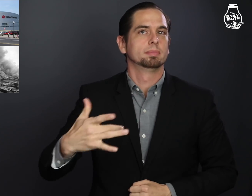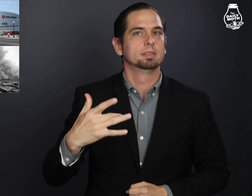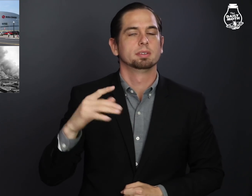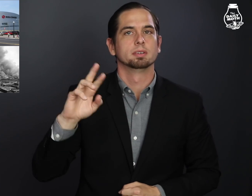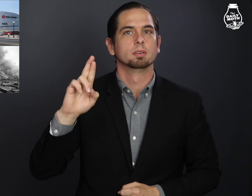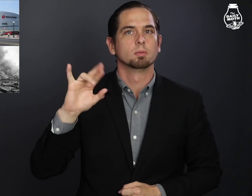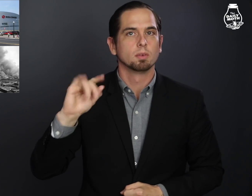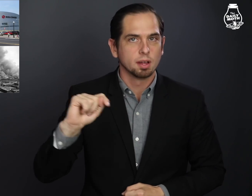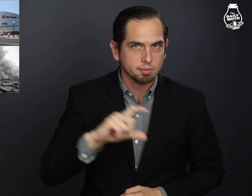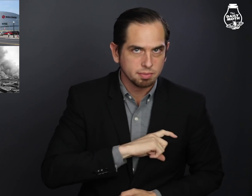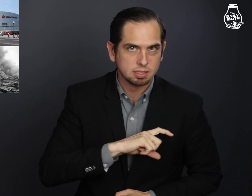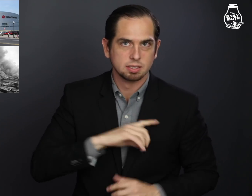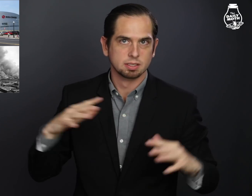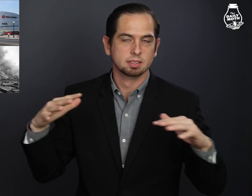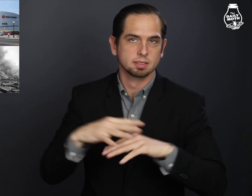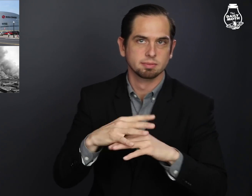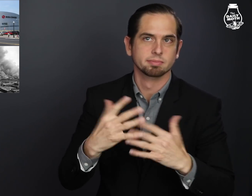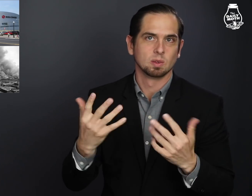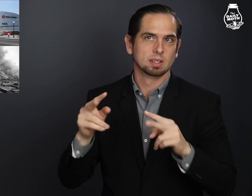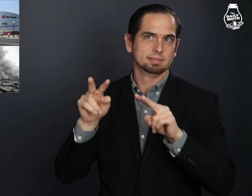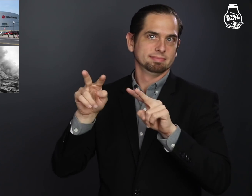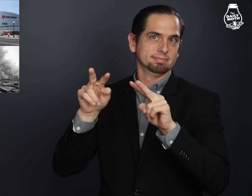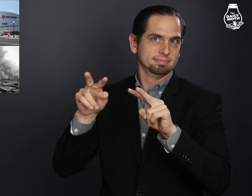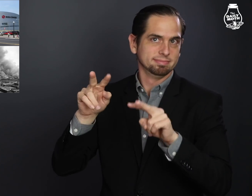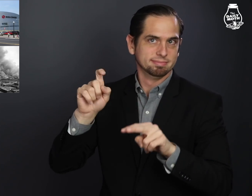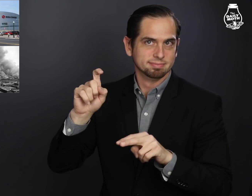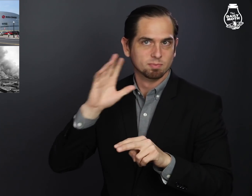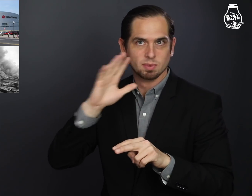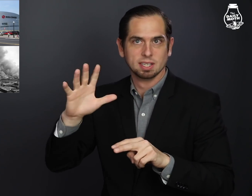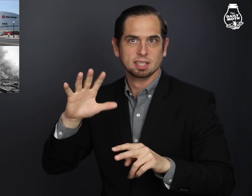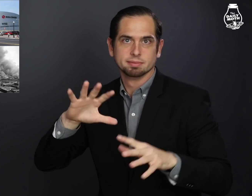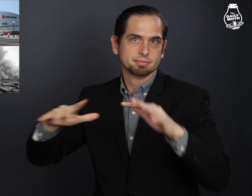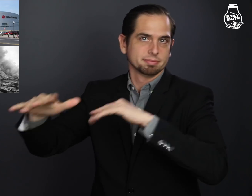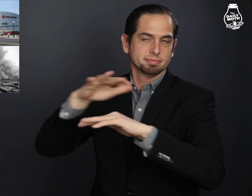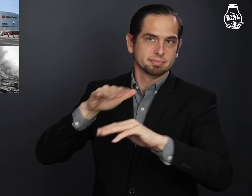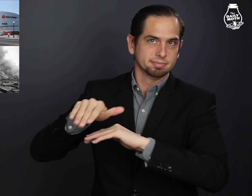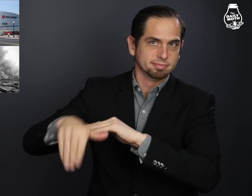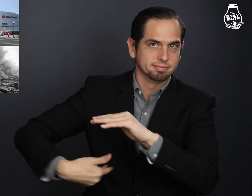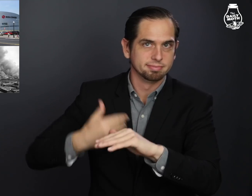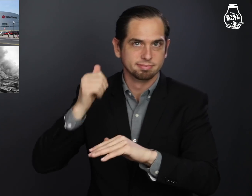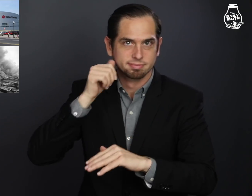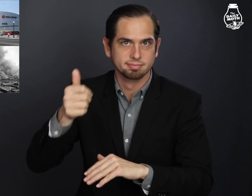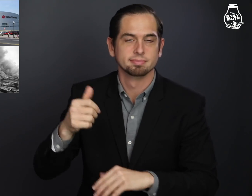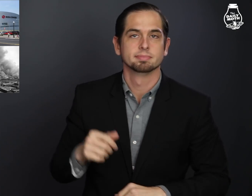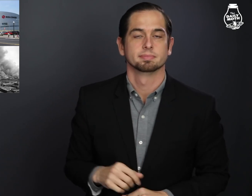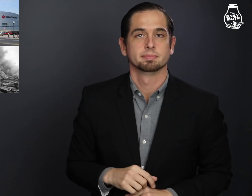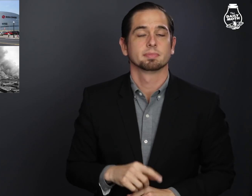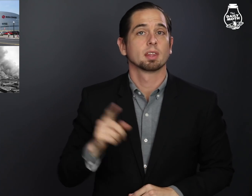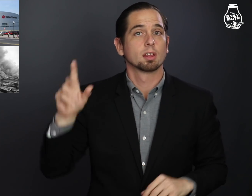that's usually when riot police will come in. That's something to look out for.